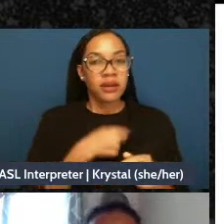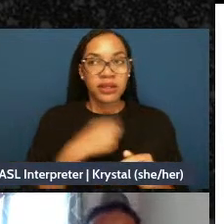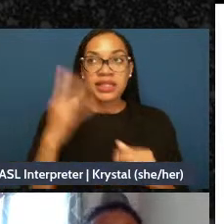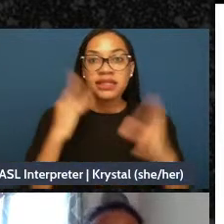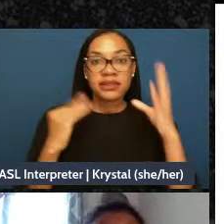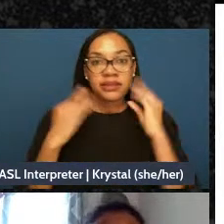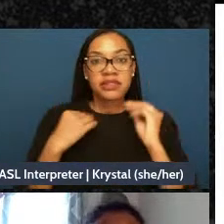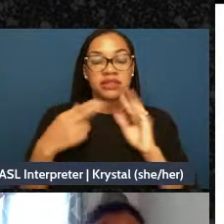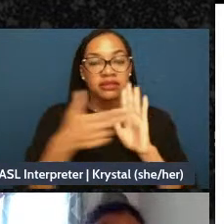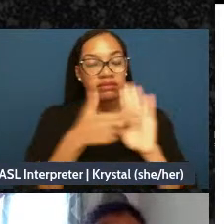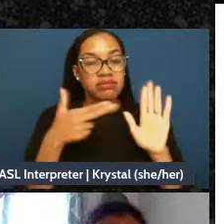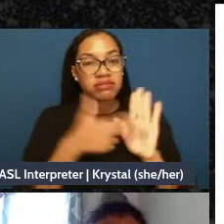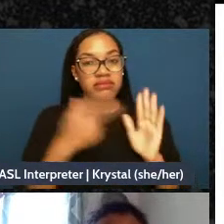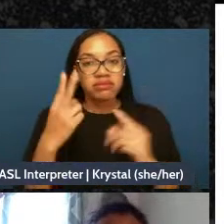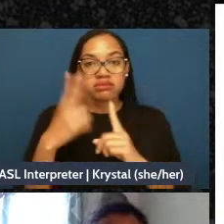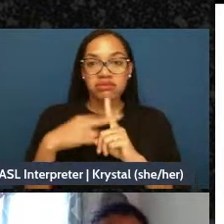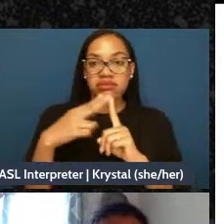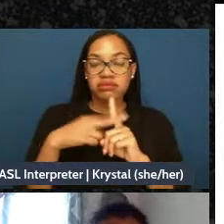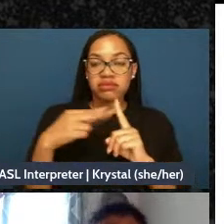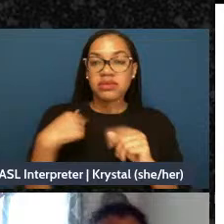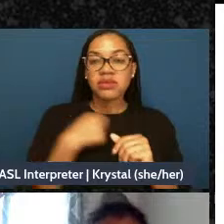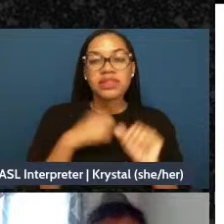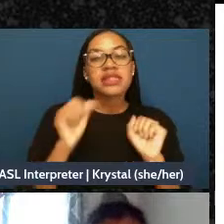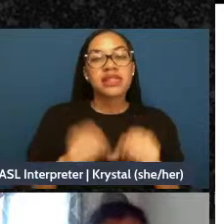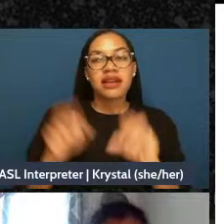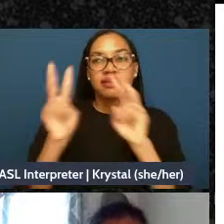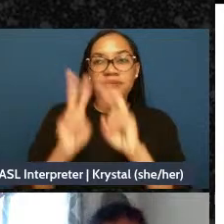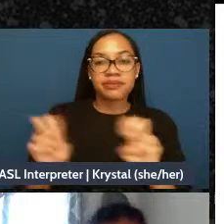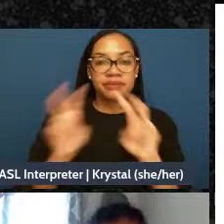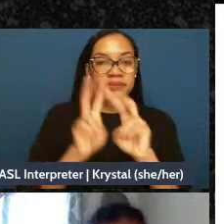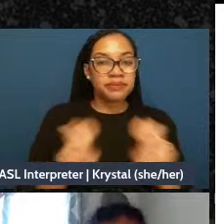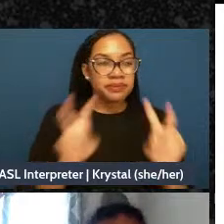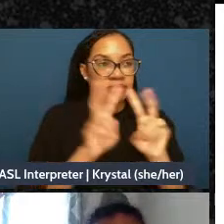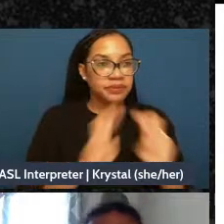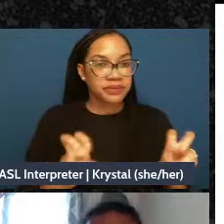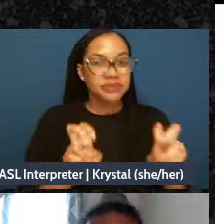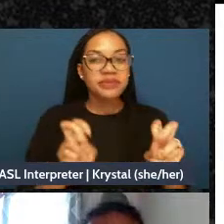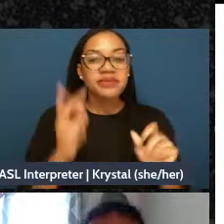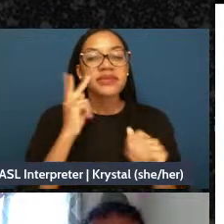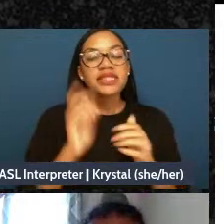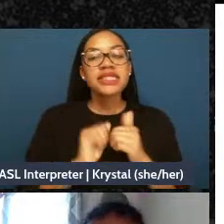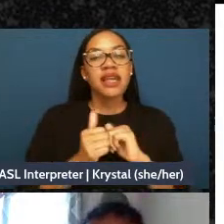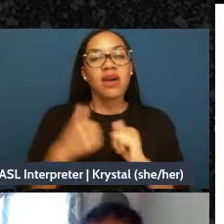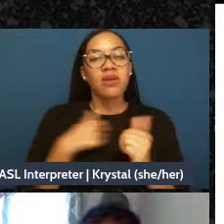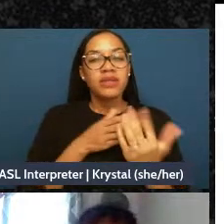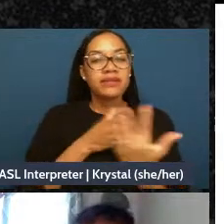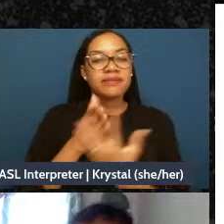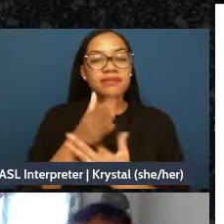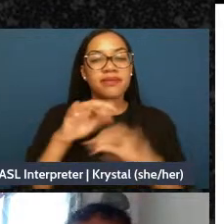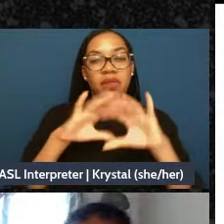as we tell our stories and as we create our maps for how we need to move in this world so